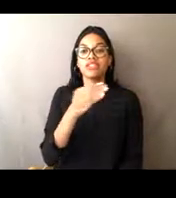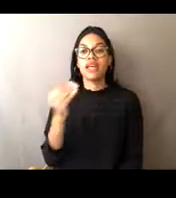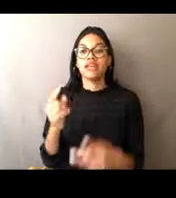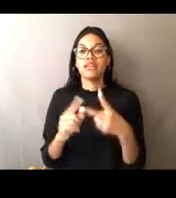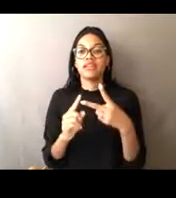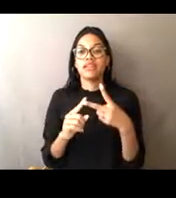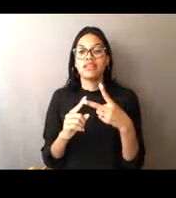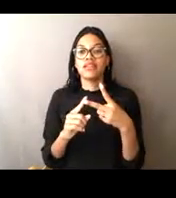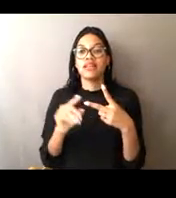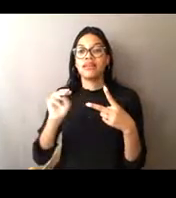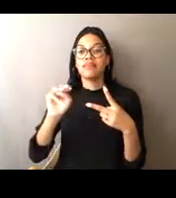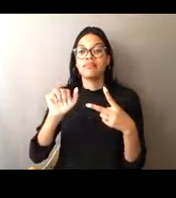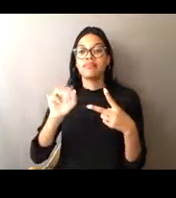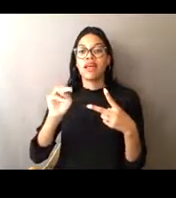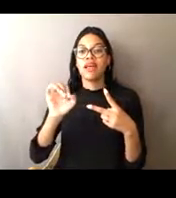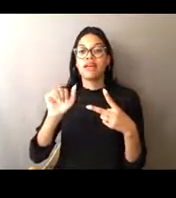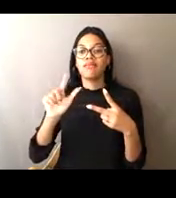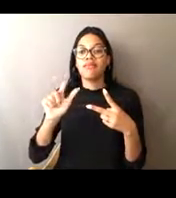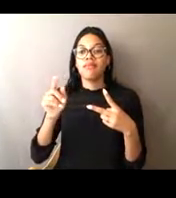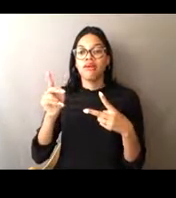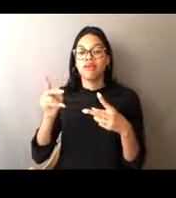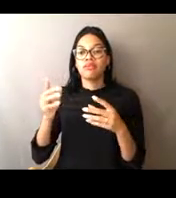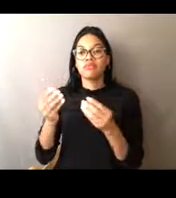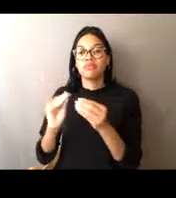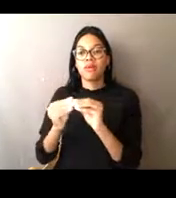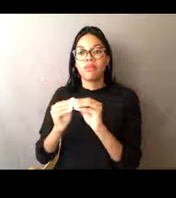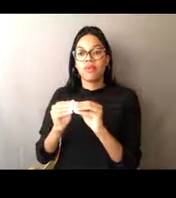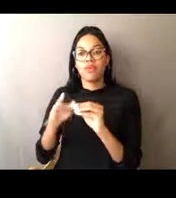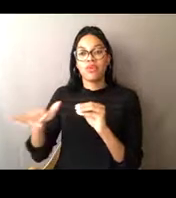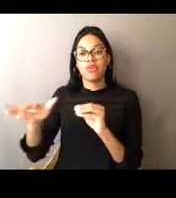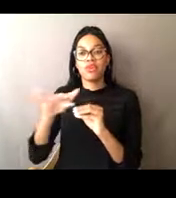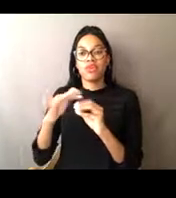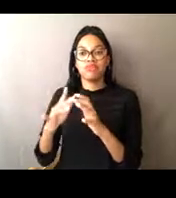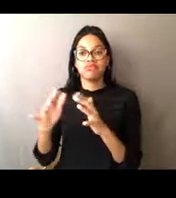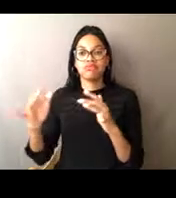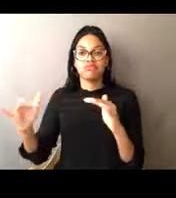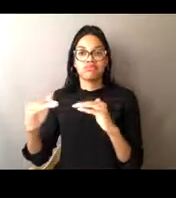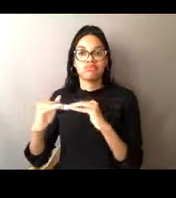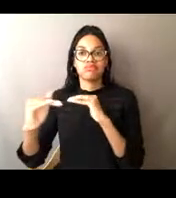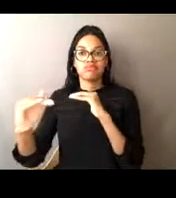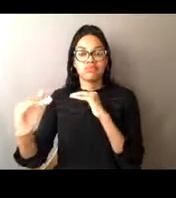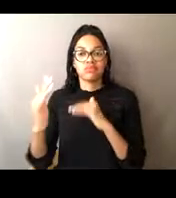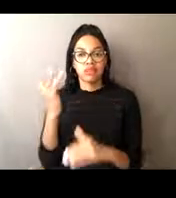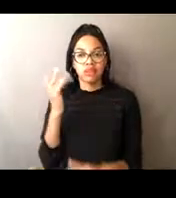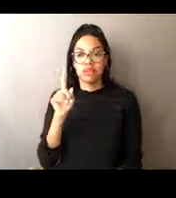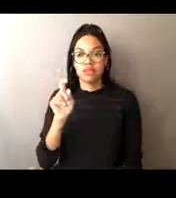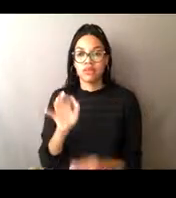[Lisa] Okay, so Theodore is saying that sustainable is to keep fish living,